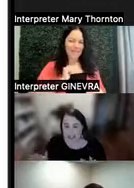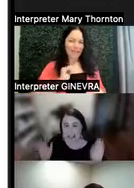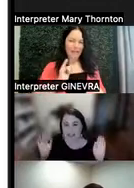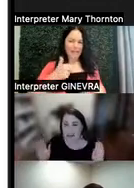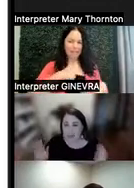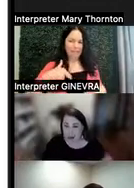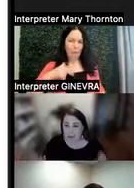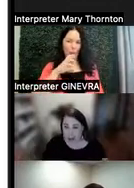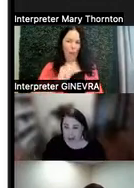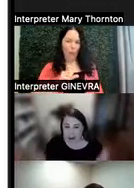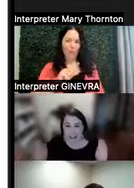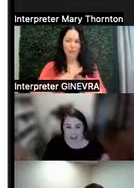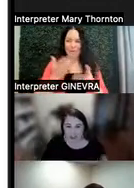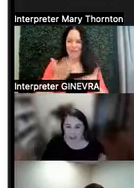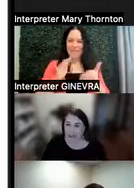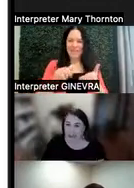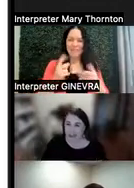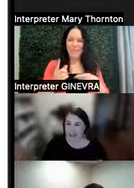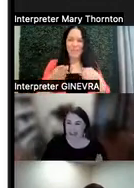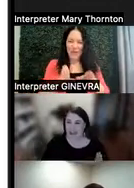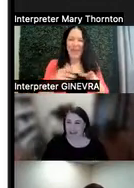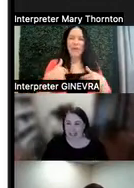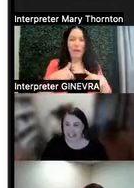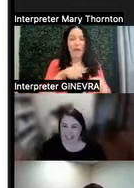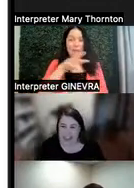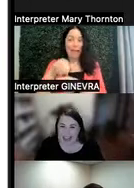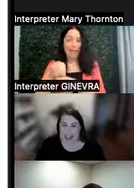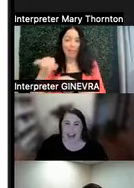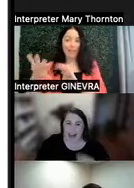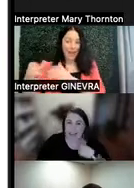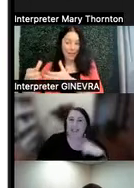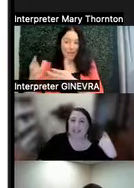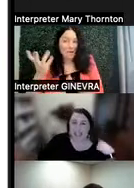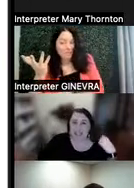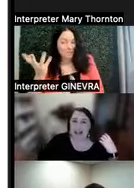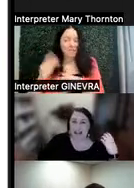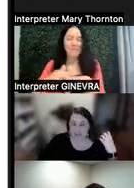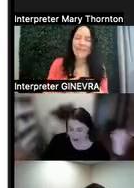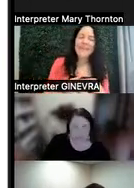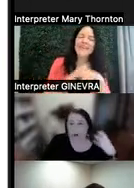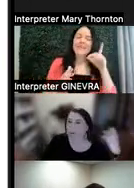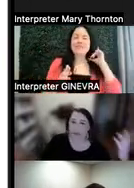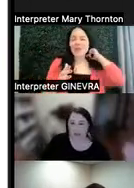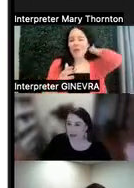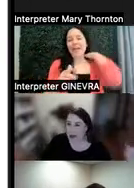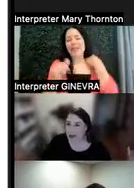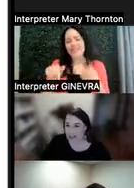This may be one way where I still fall in that category. And so this is part of what we will think about as we